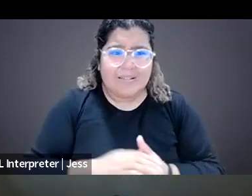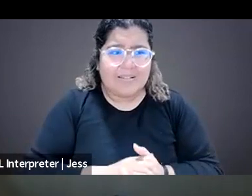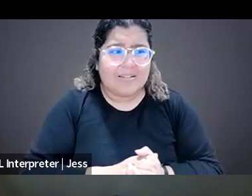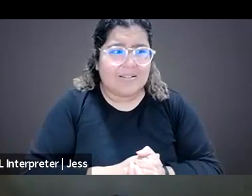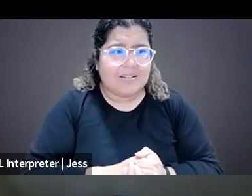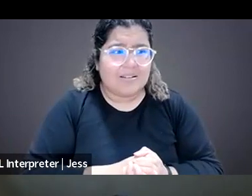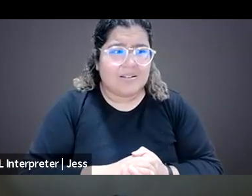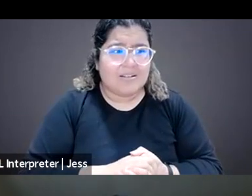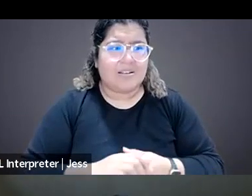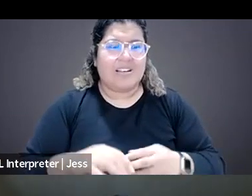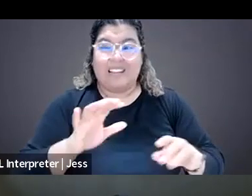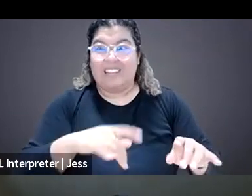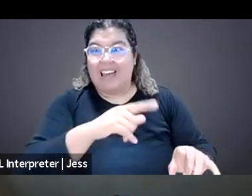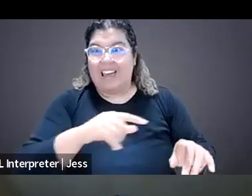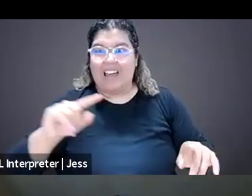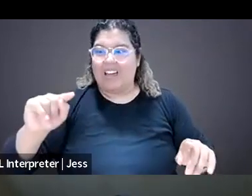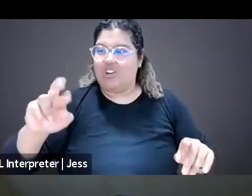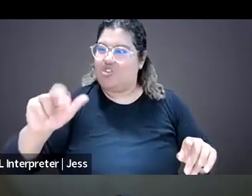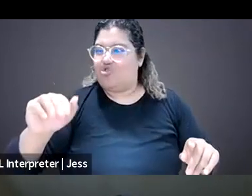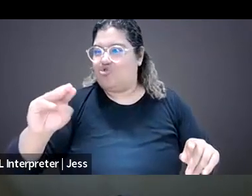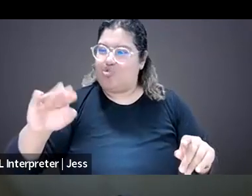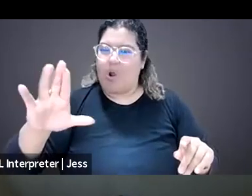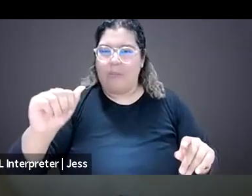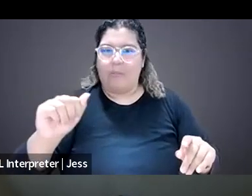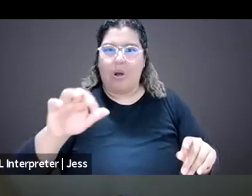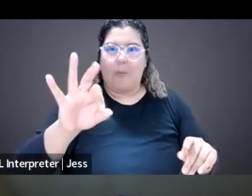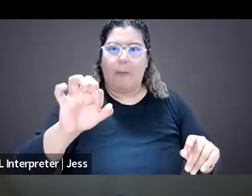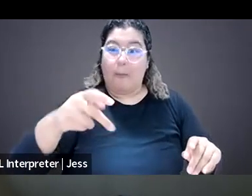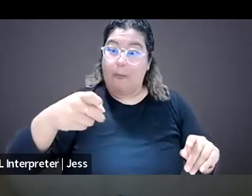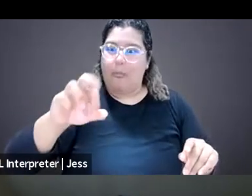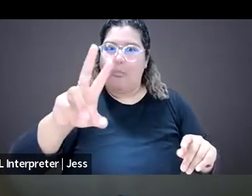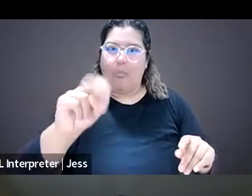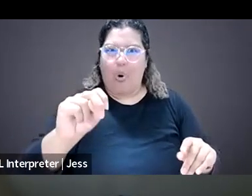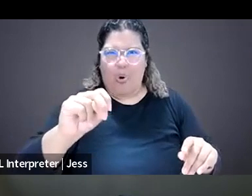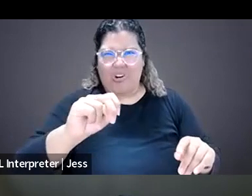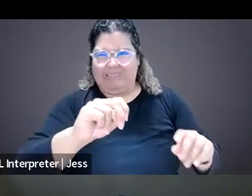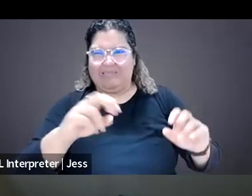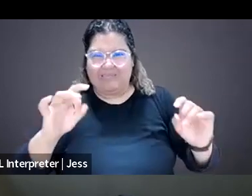who don't quite understand it can get a sense. I can share one thing that I feel like is